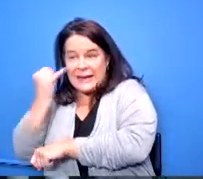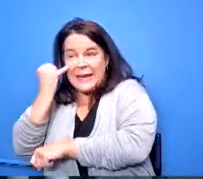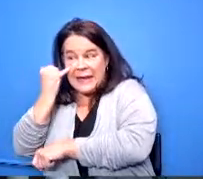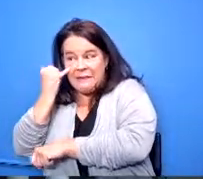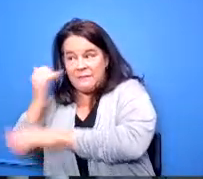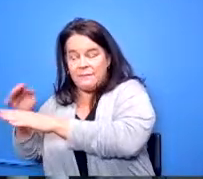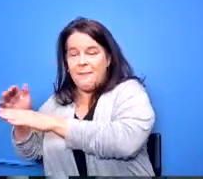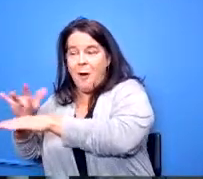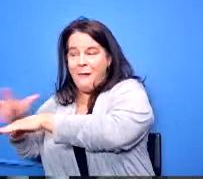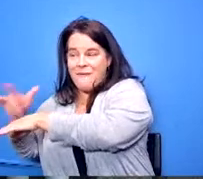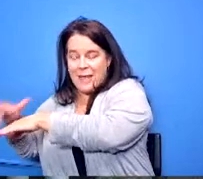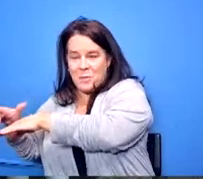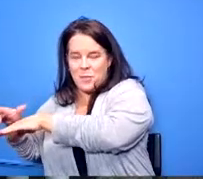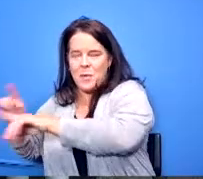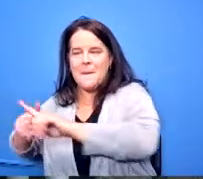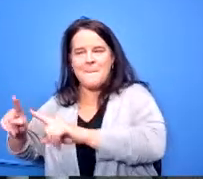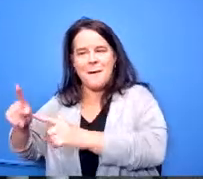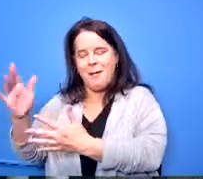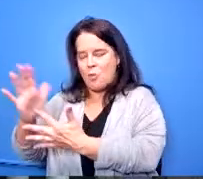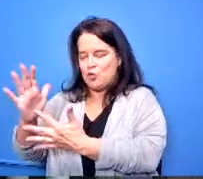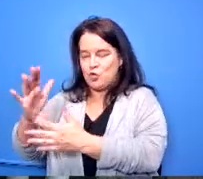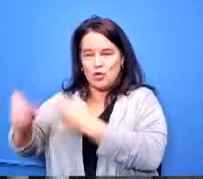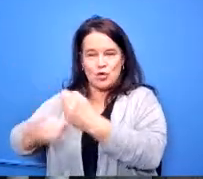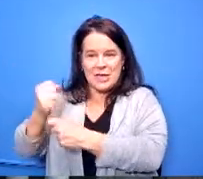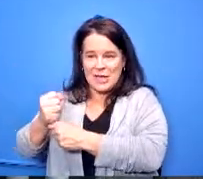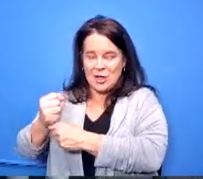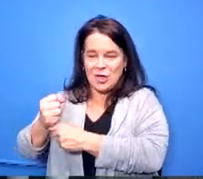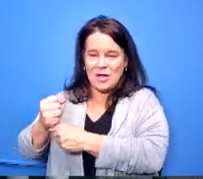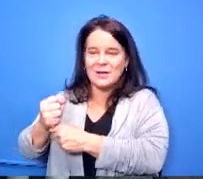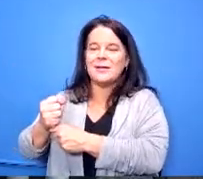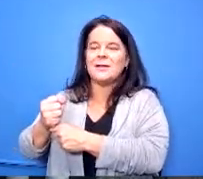but once they get into their junior year and they're considered to be concentrators